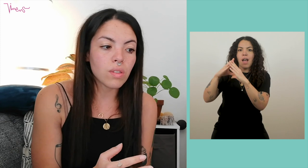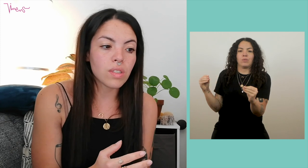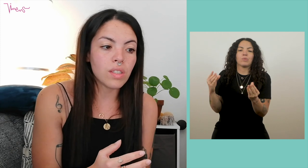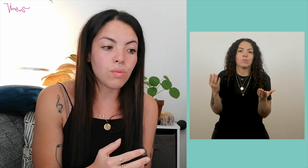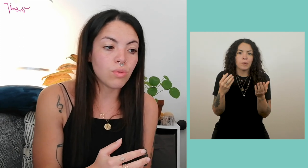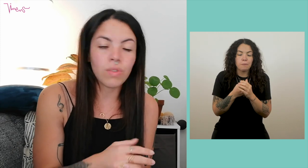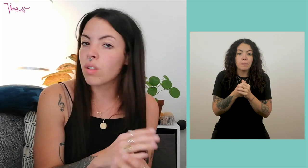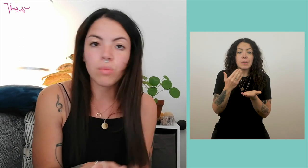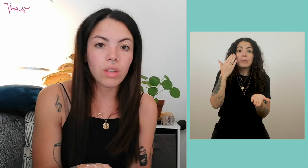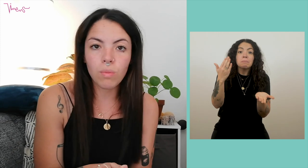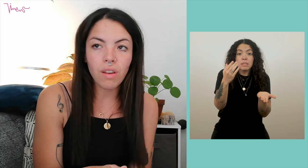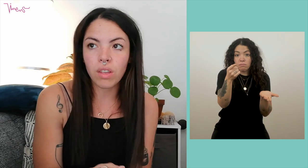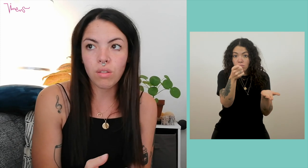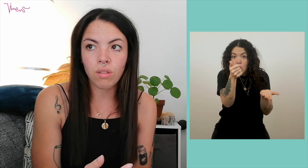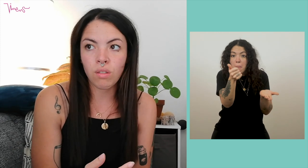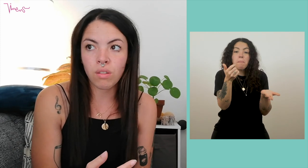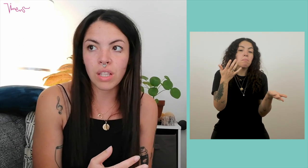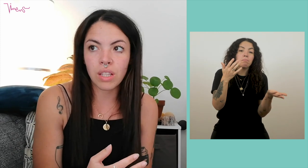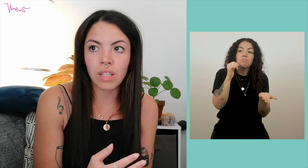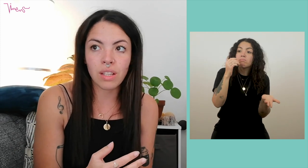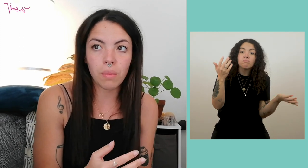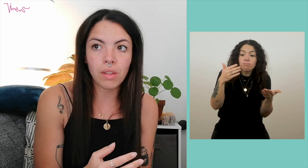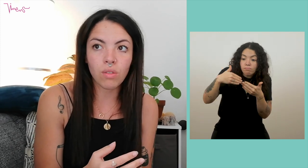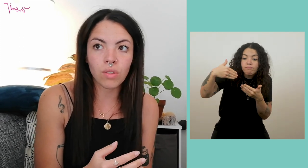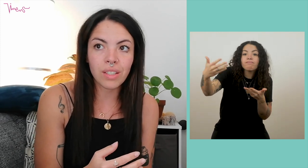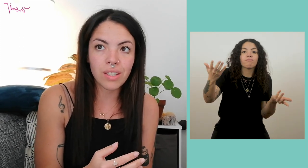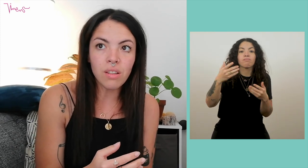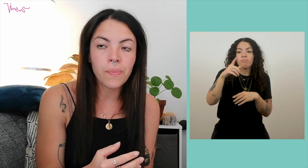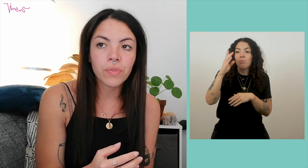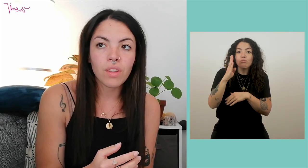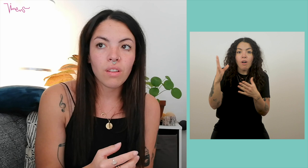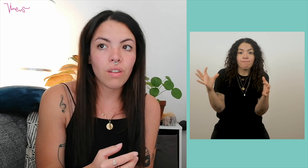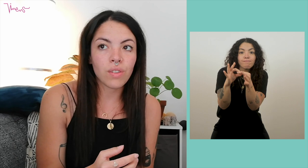If you have to collaborate tomorrow with sign language interpreters,